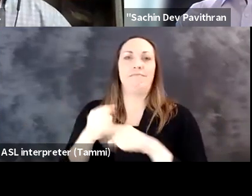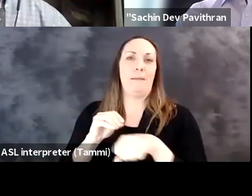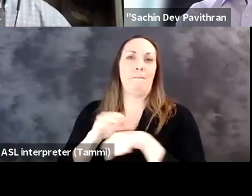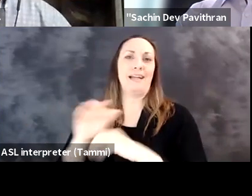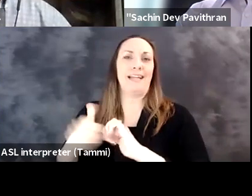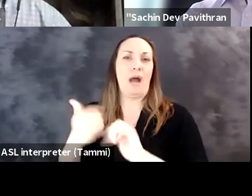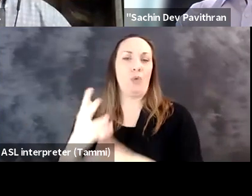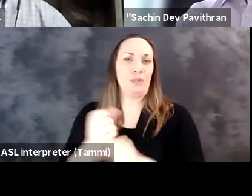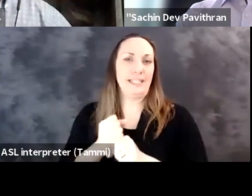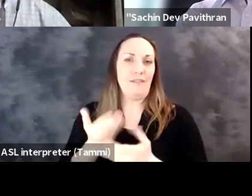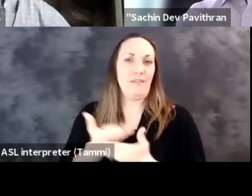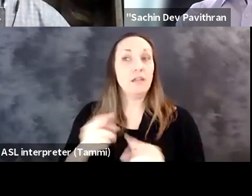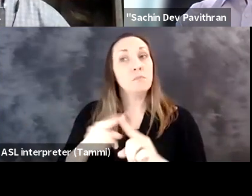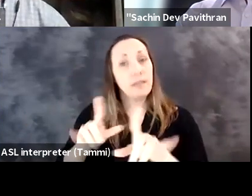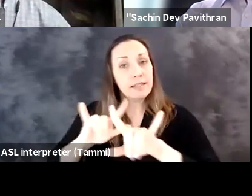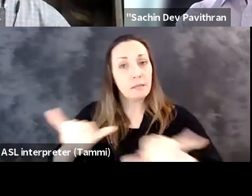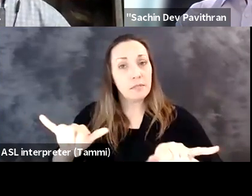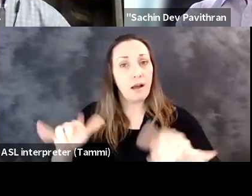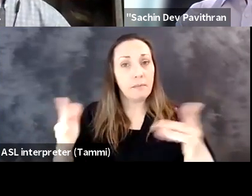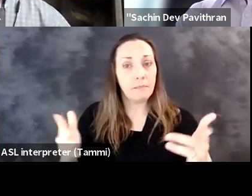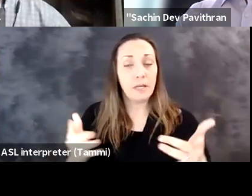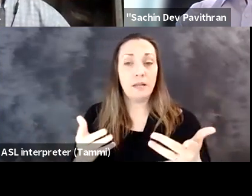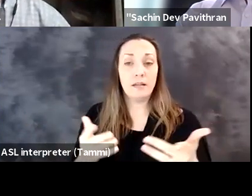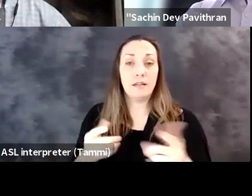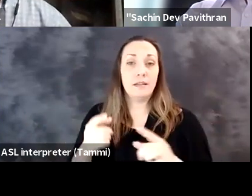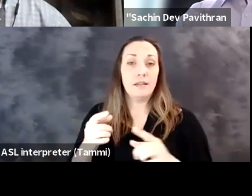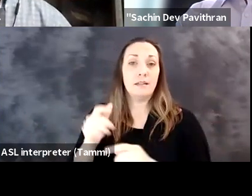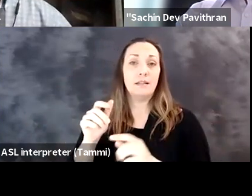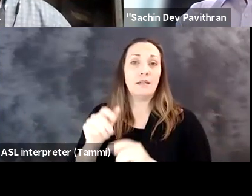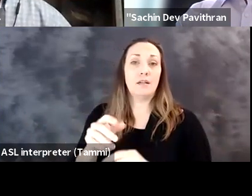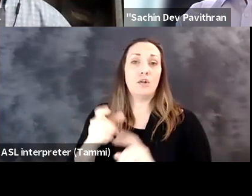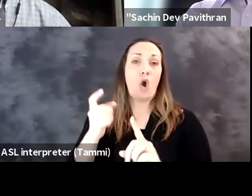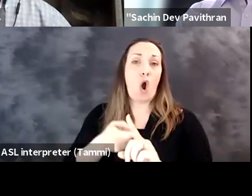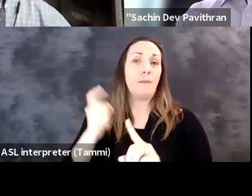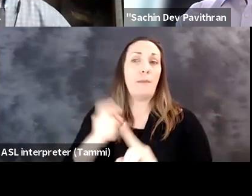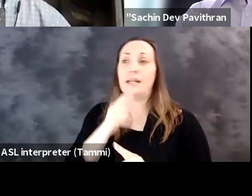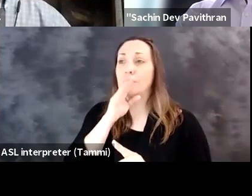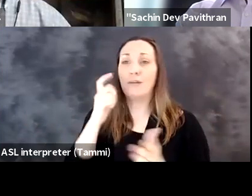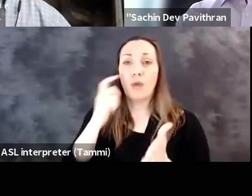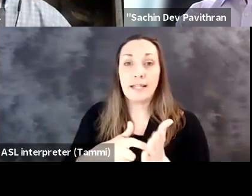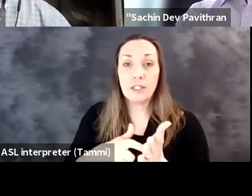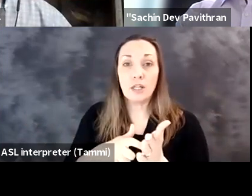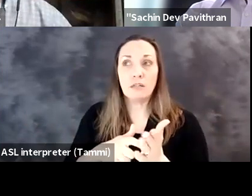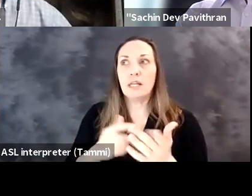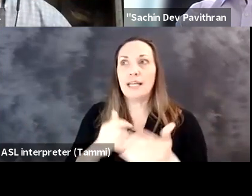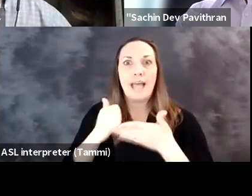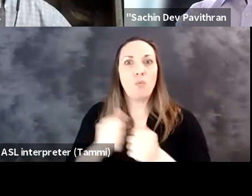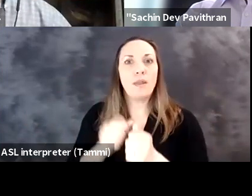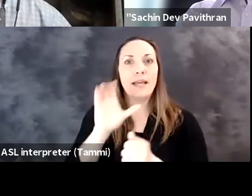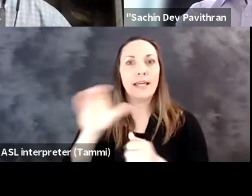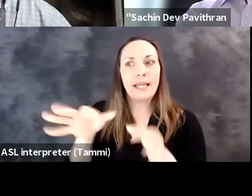impact on our recruitment processes it, may impact on how we perceive things,